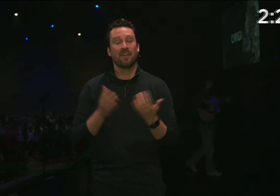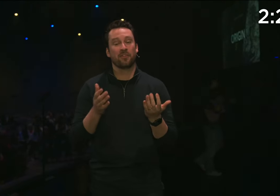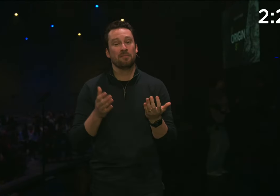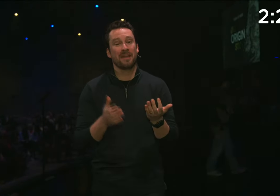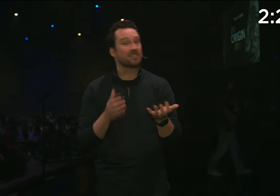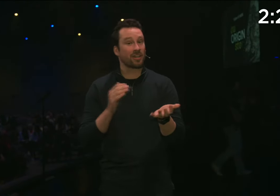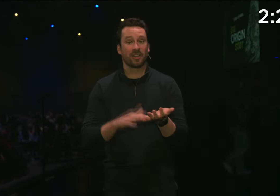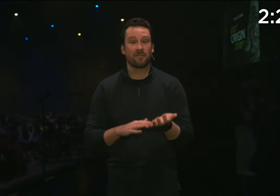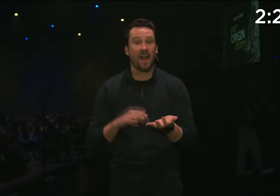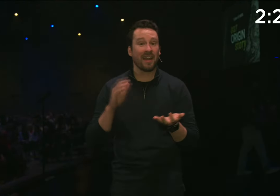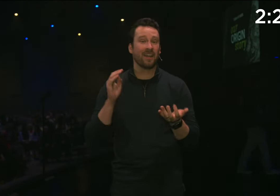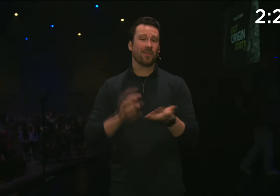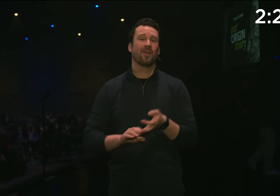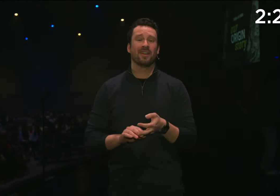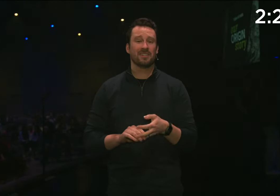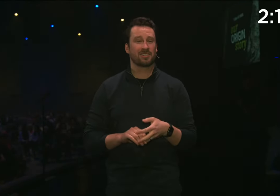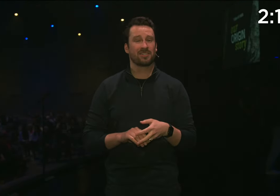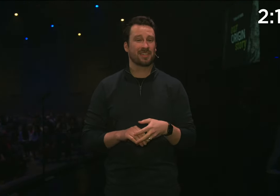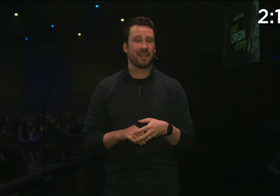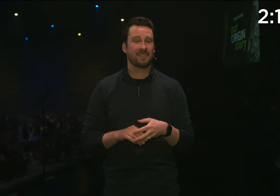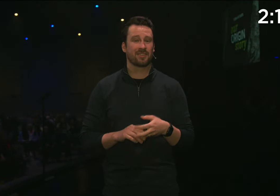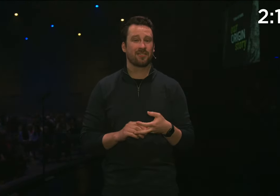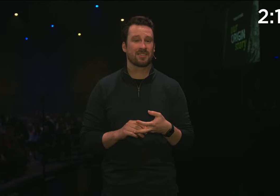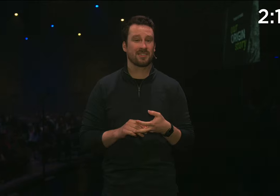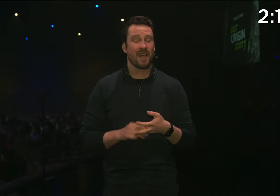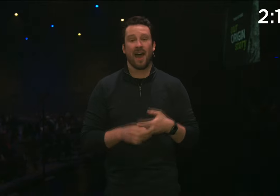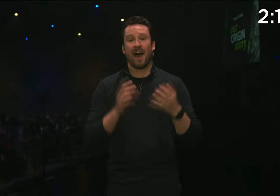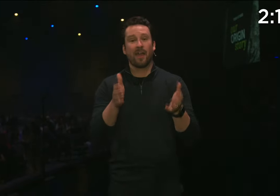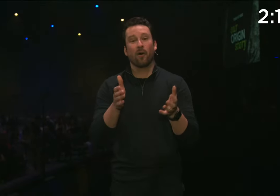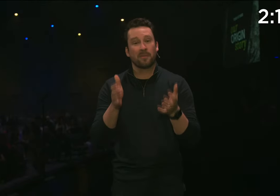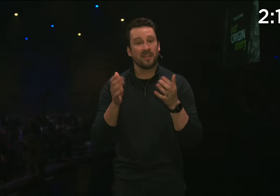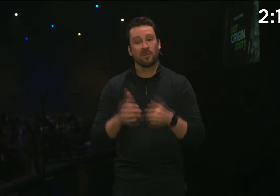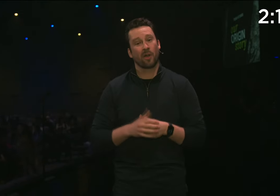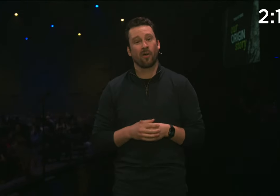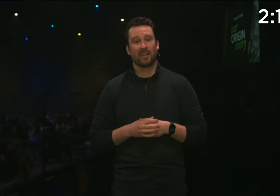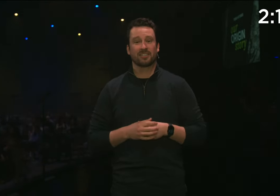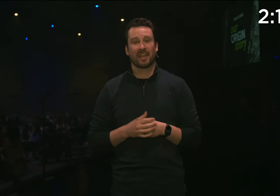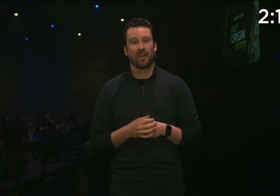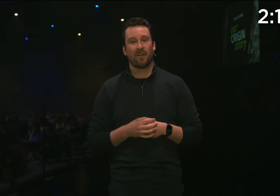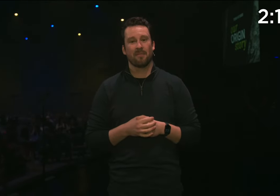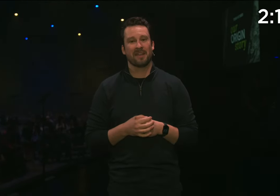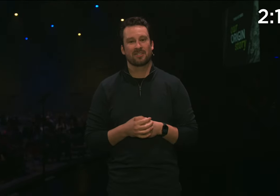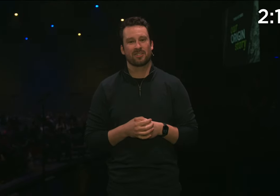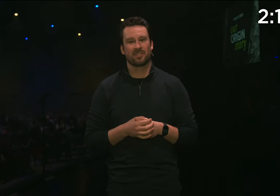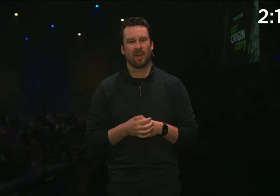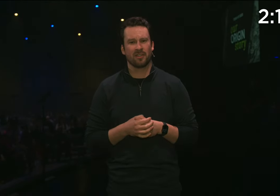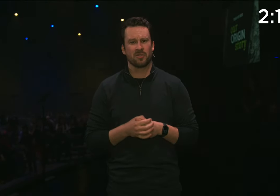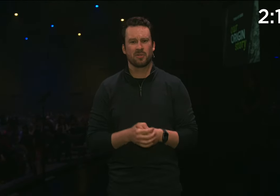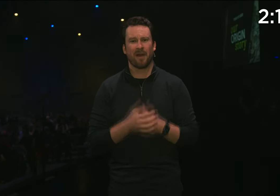If you missed our Good Friday or Easter Sunday services, I hope that you go and check out our messages on YouTube.